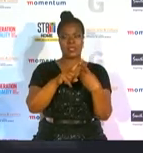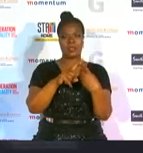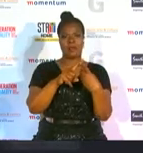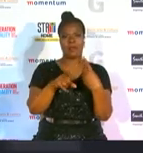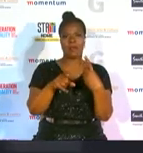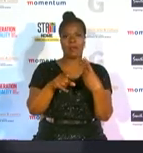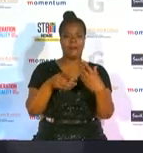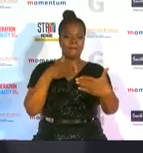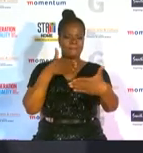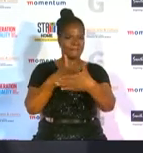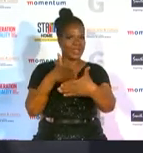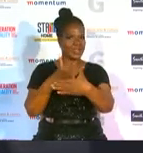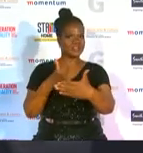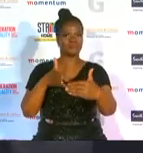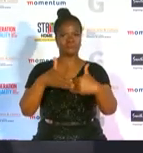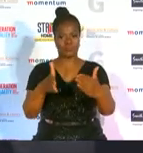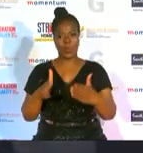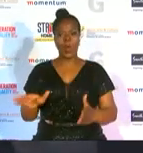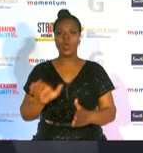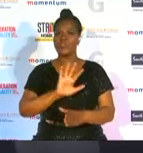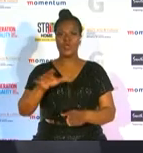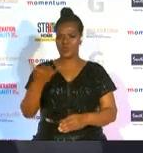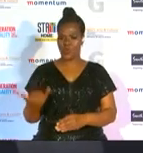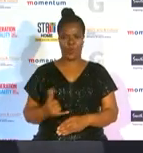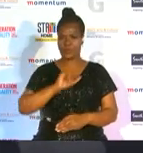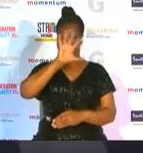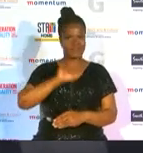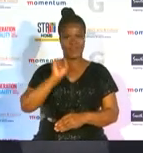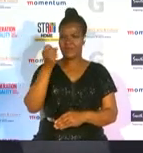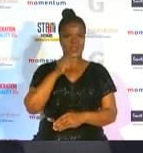but also on the global sports scene as she strives to take women's football